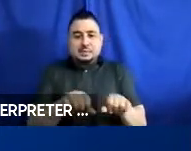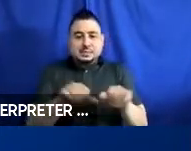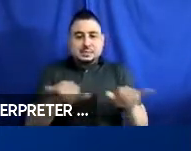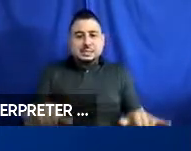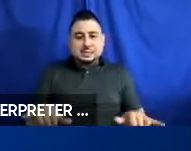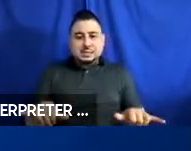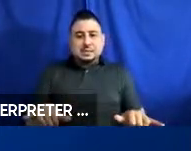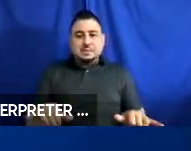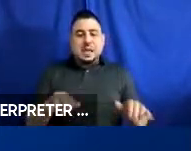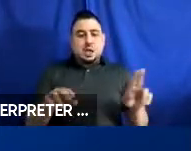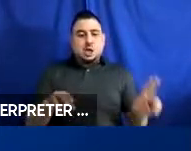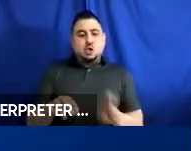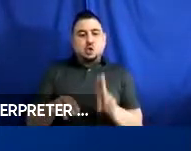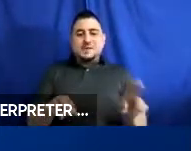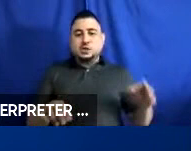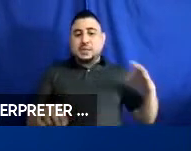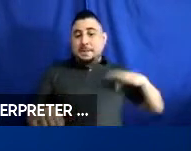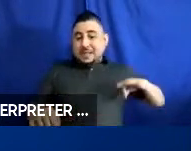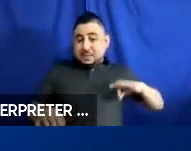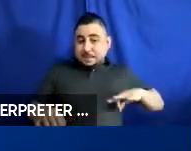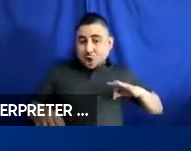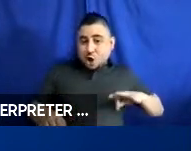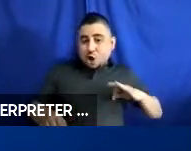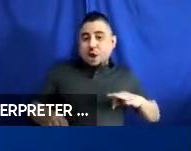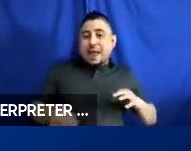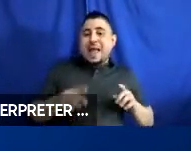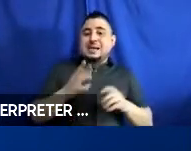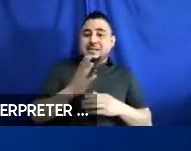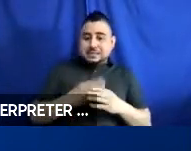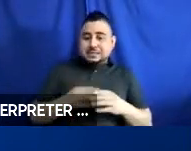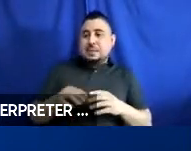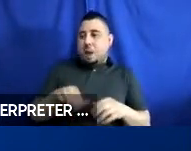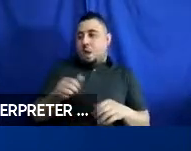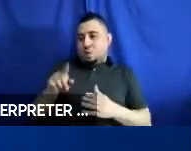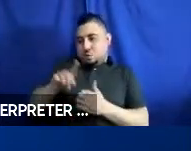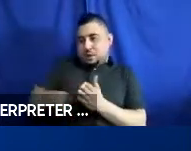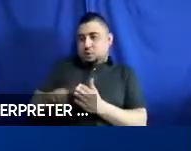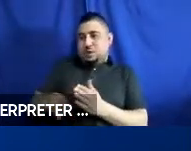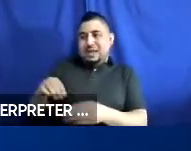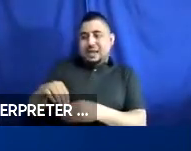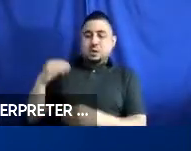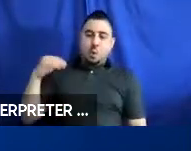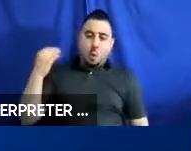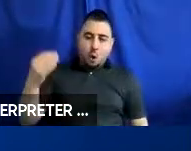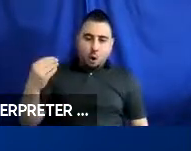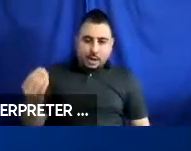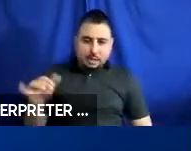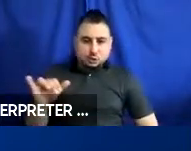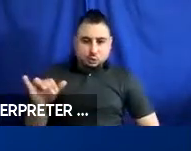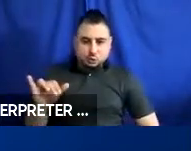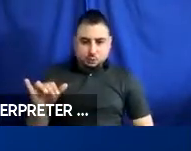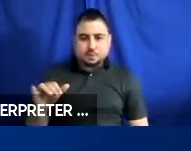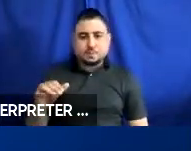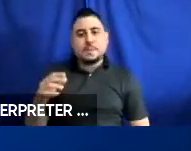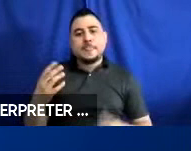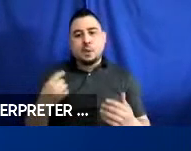of Pittsburgh and some similar, baseline work done out in Oregon. So, we really don’t